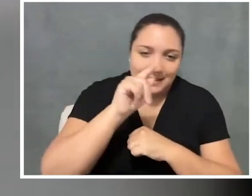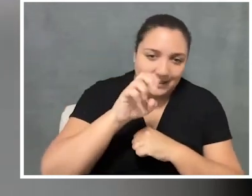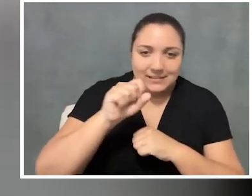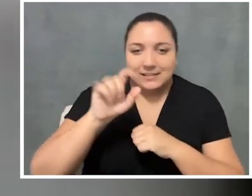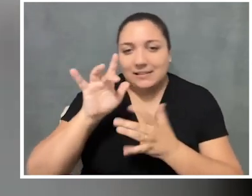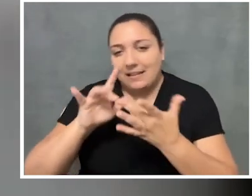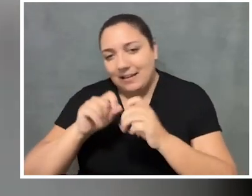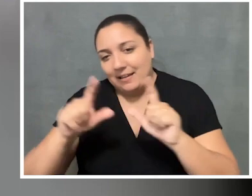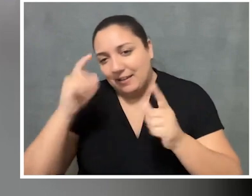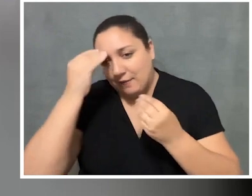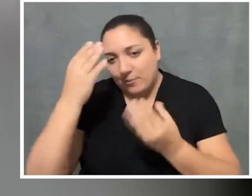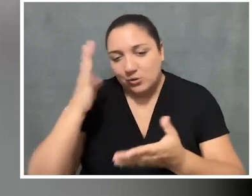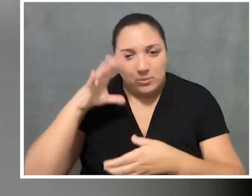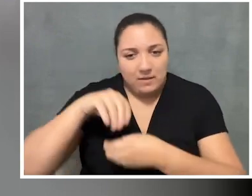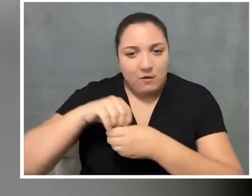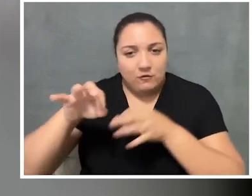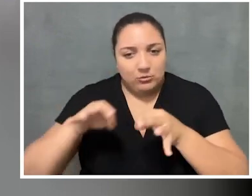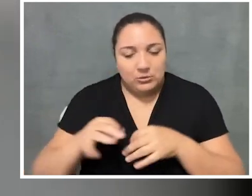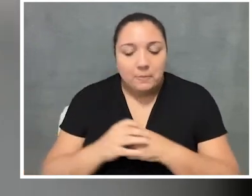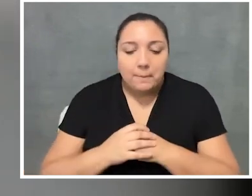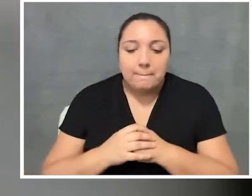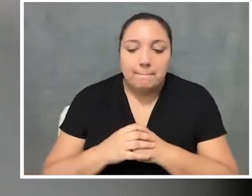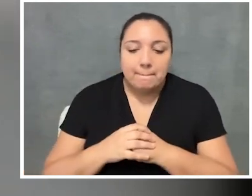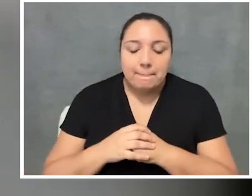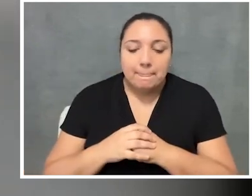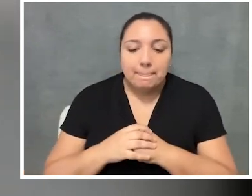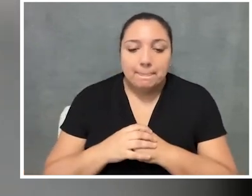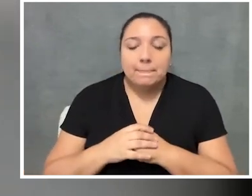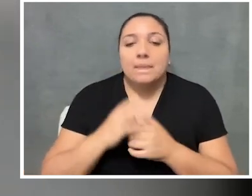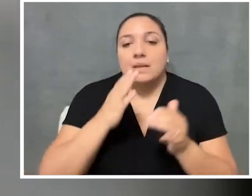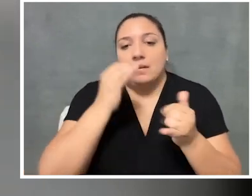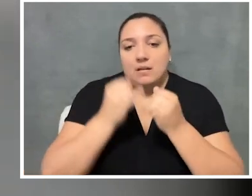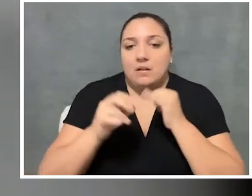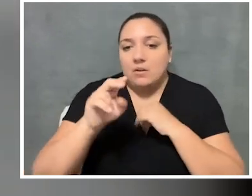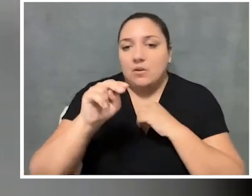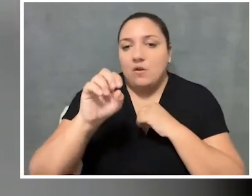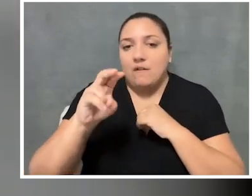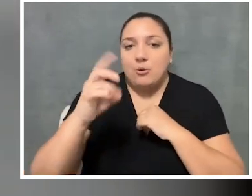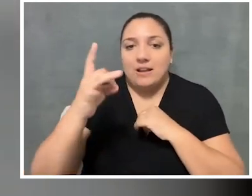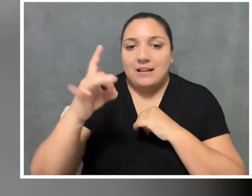So the dates and links and all of that will be in the description. And then on November 18th,